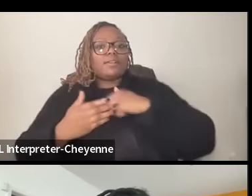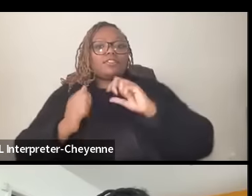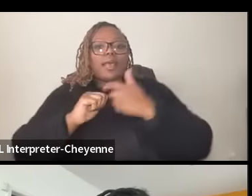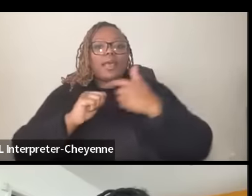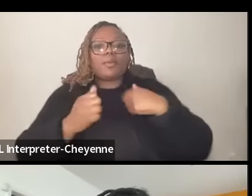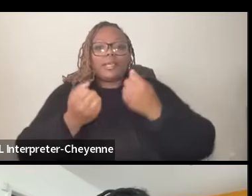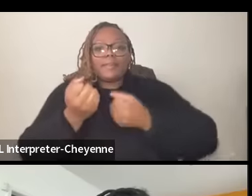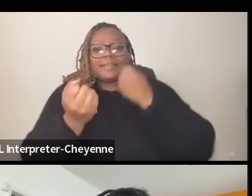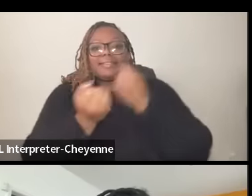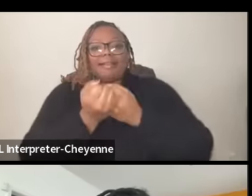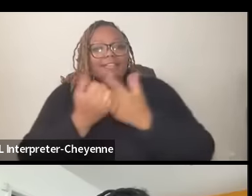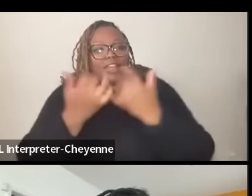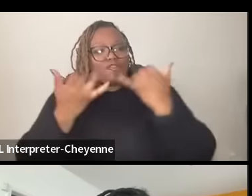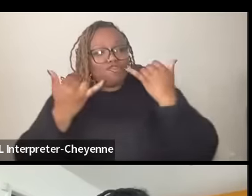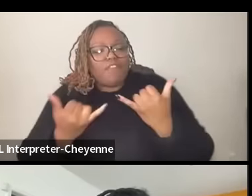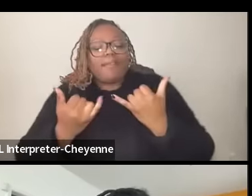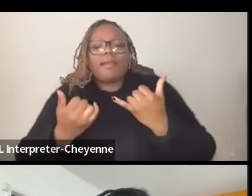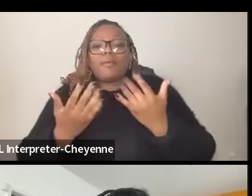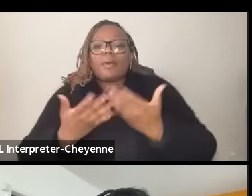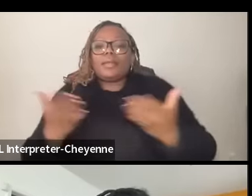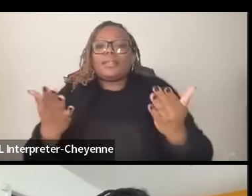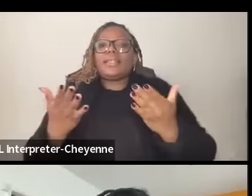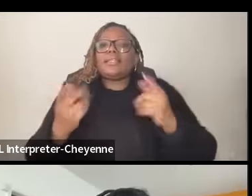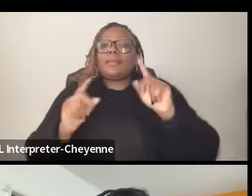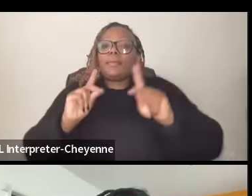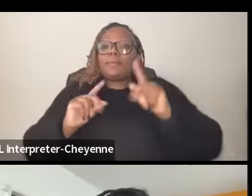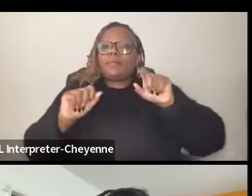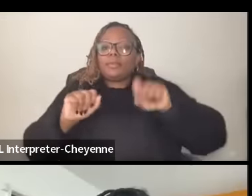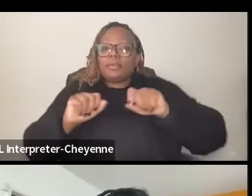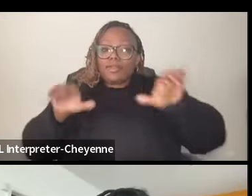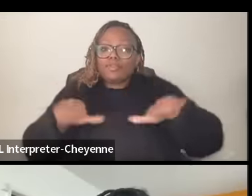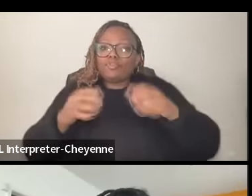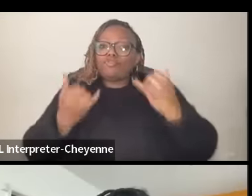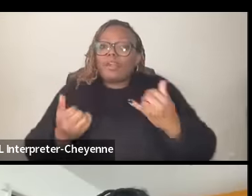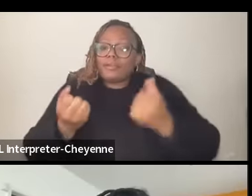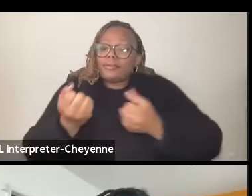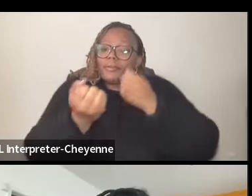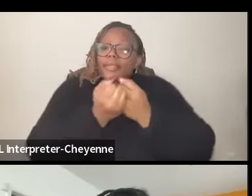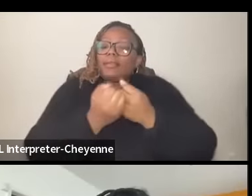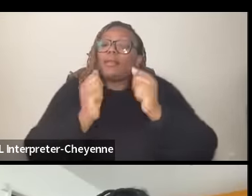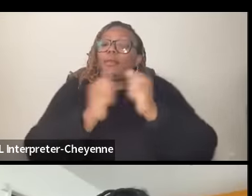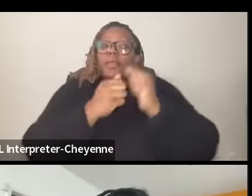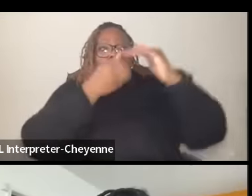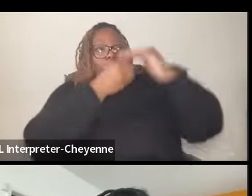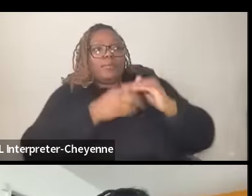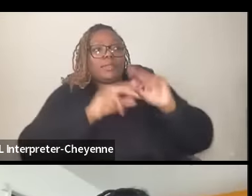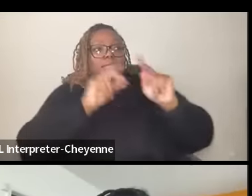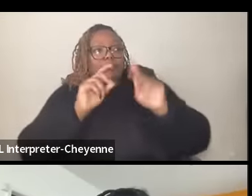now what are things that folks can do to be in solidarity um with oppressed people of the world